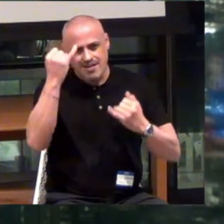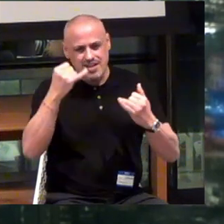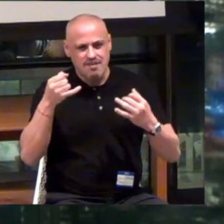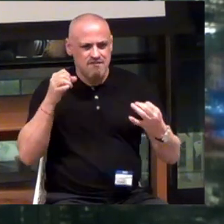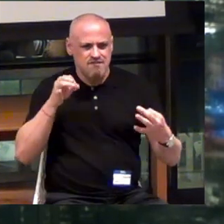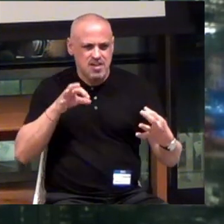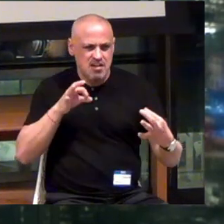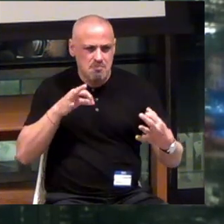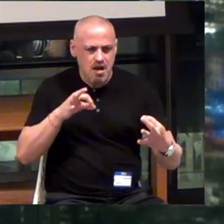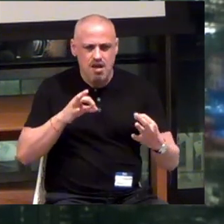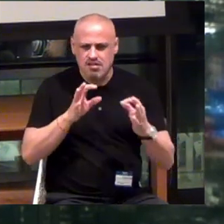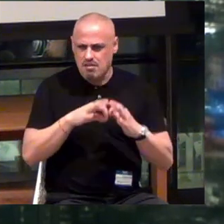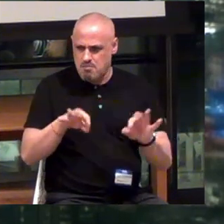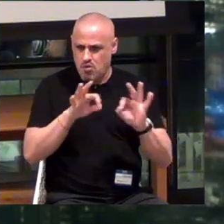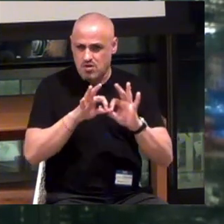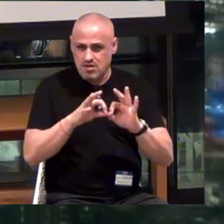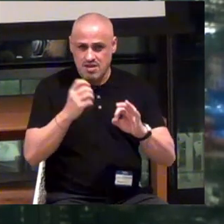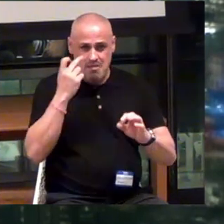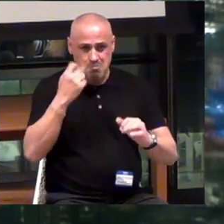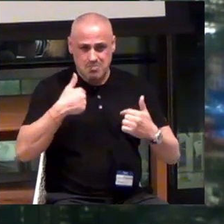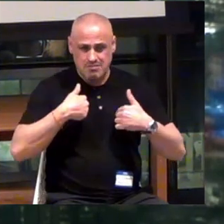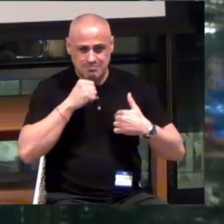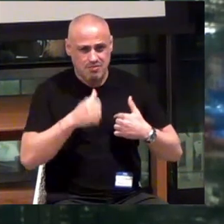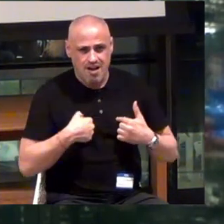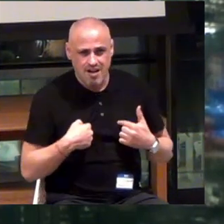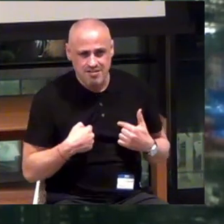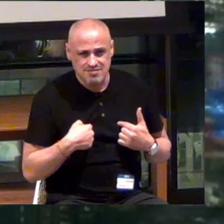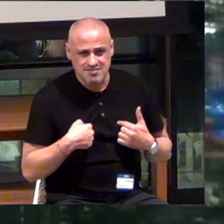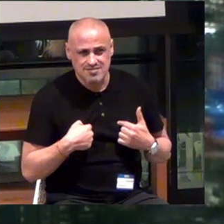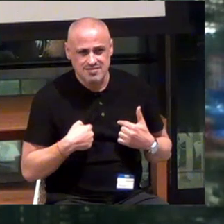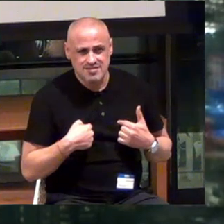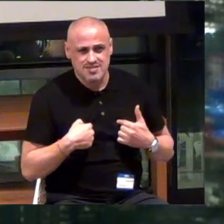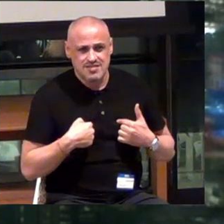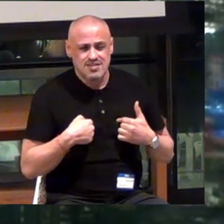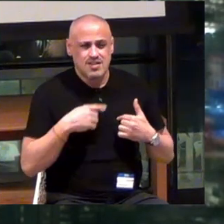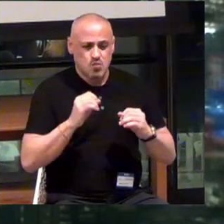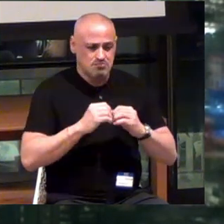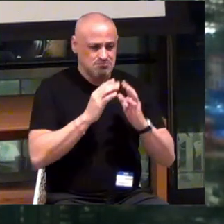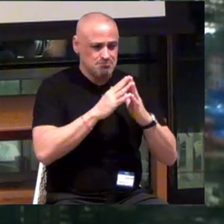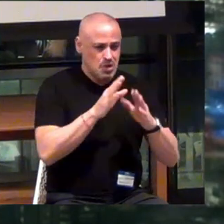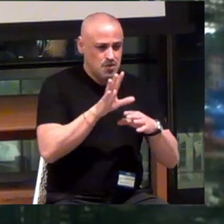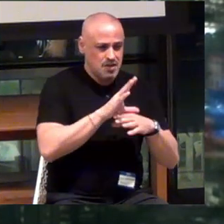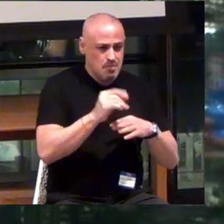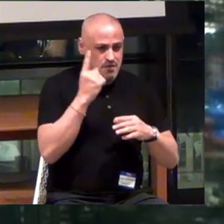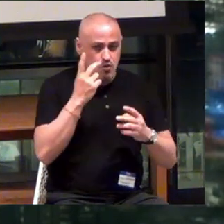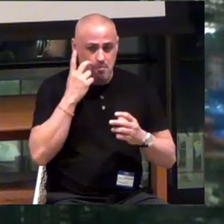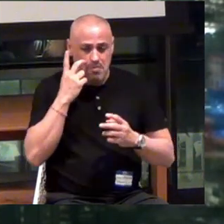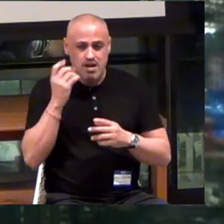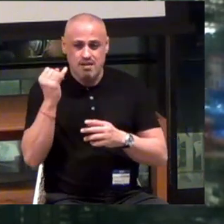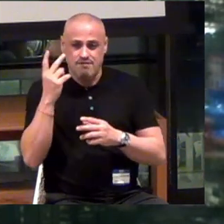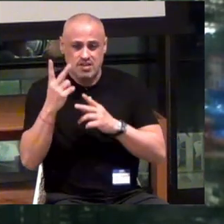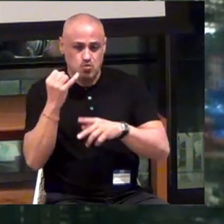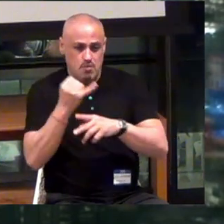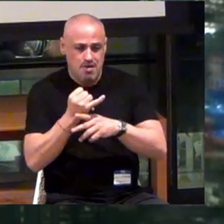And being important -- I'm not blind. We built the company for people who are blind and visually impaired. How did we do it?